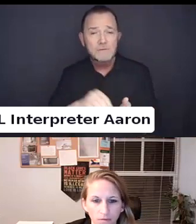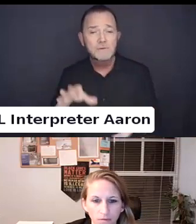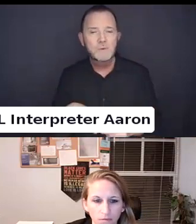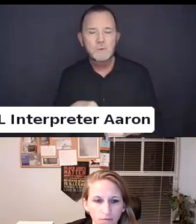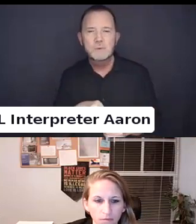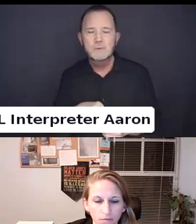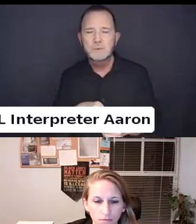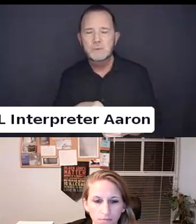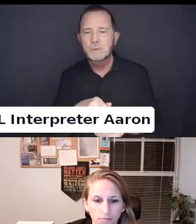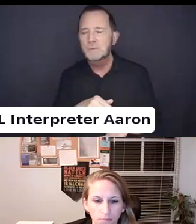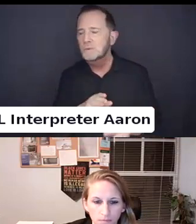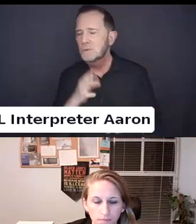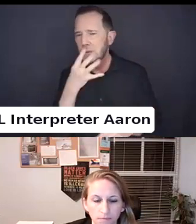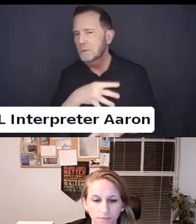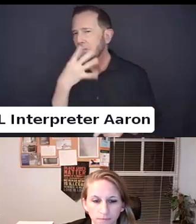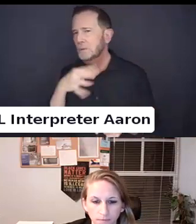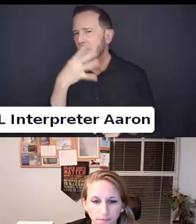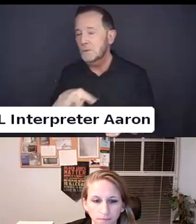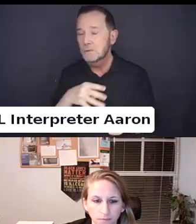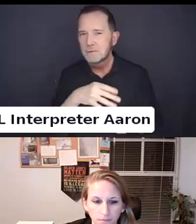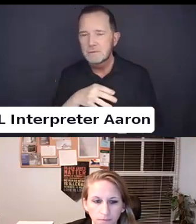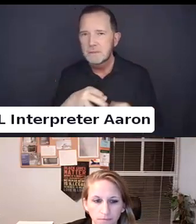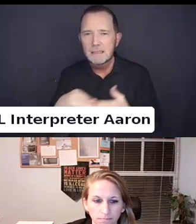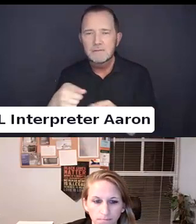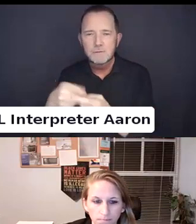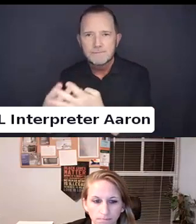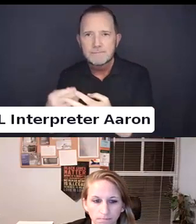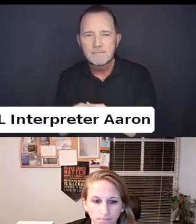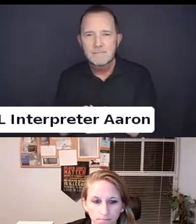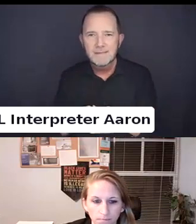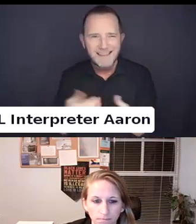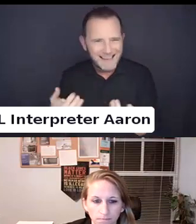water and not eat and not do this so you don't use the restroom and so forth only to come